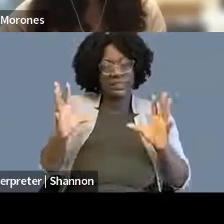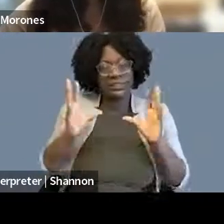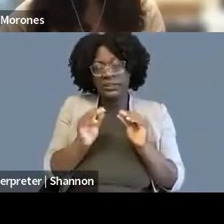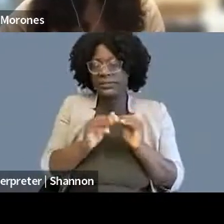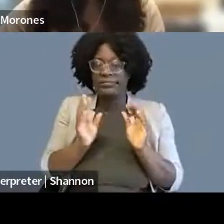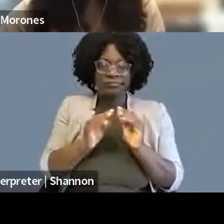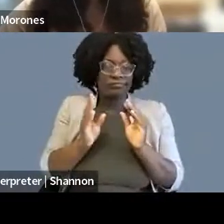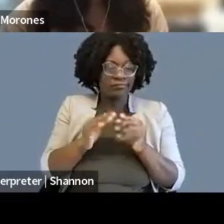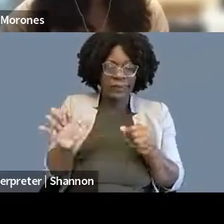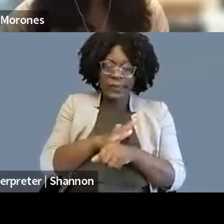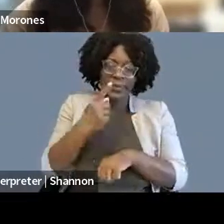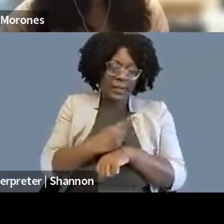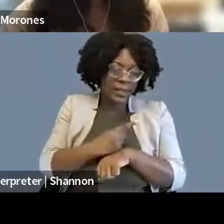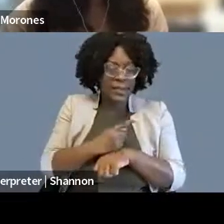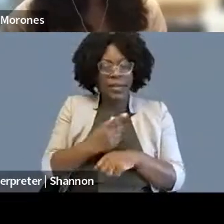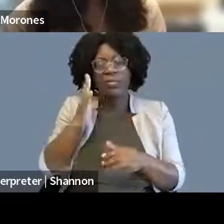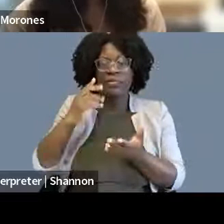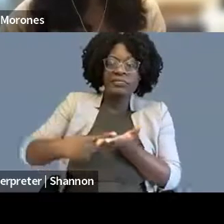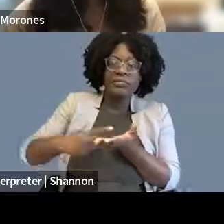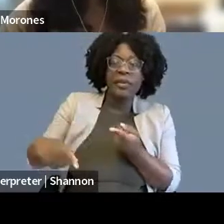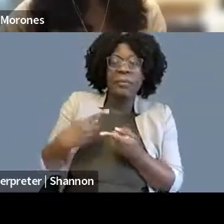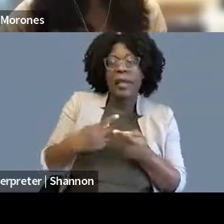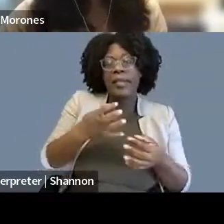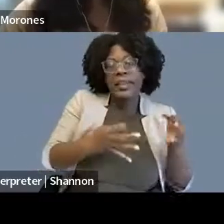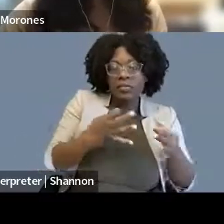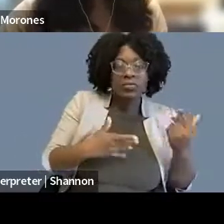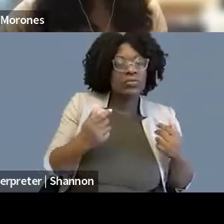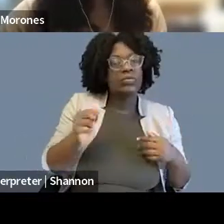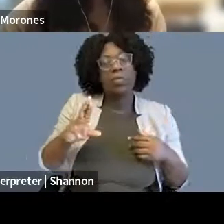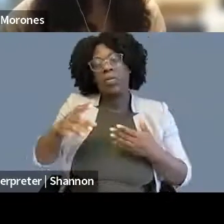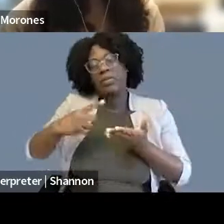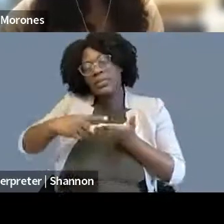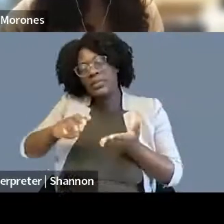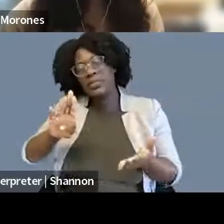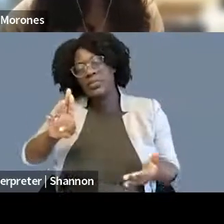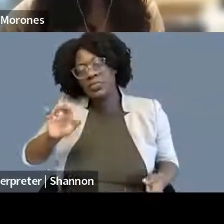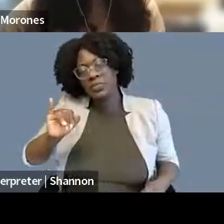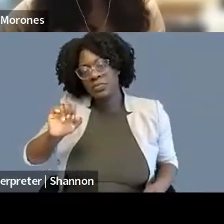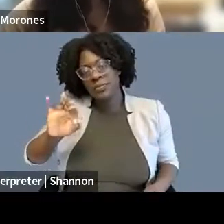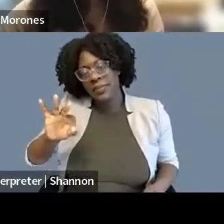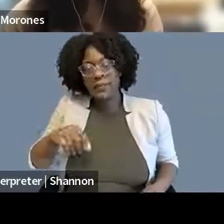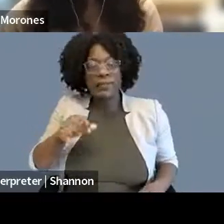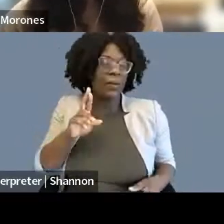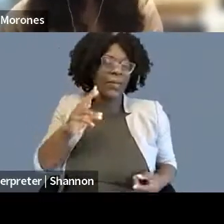and briefs we're trying to put out or matters that have come up that we're thinking about whether we wanna get involved.